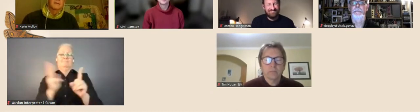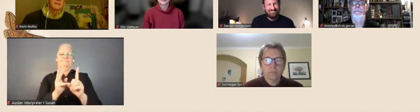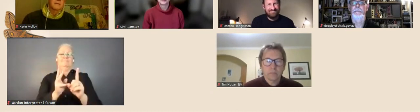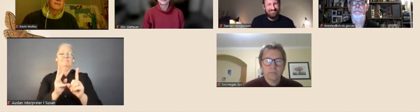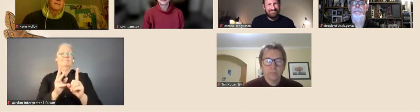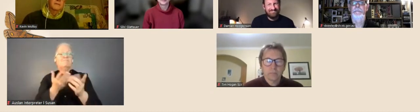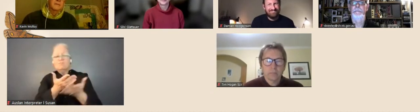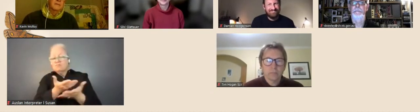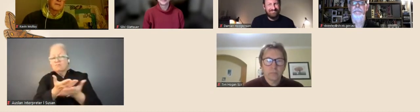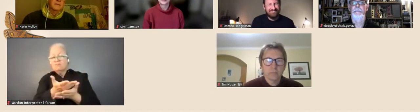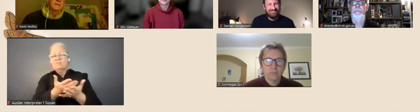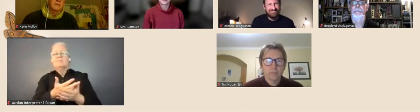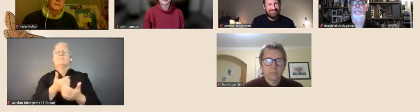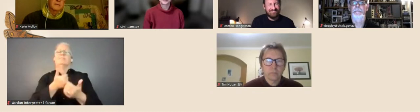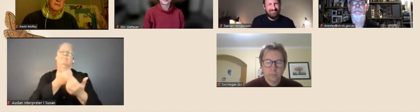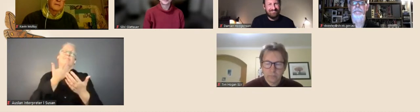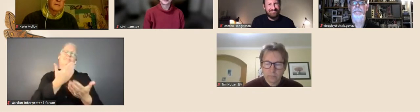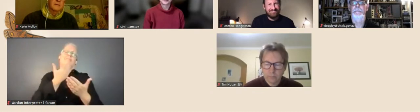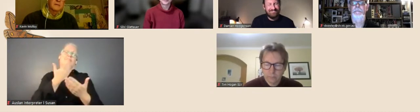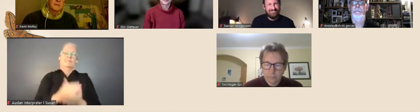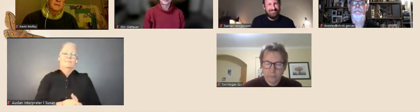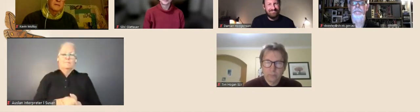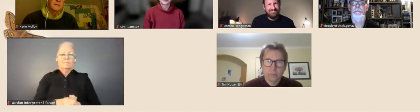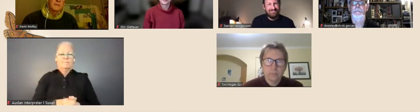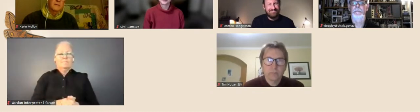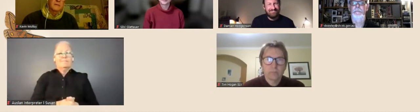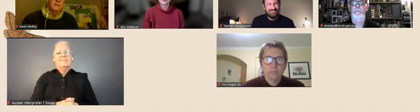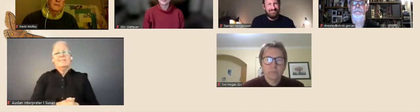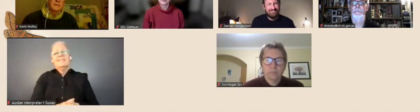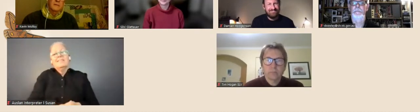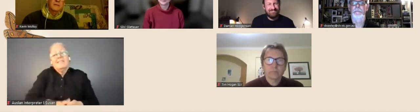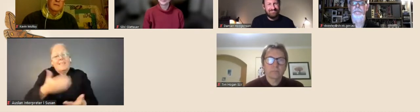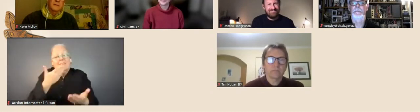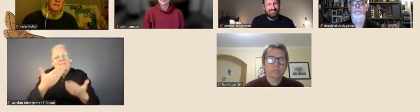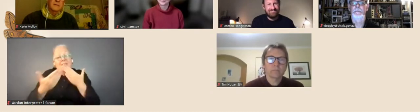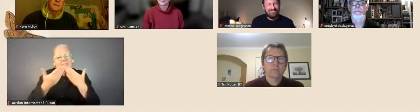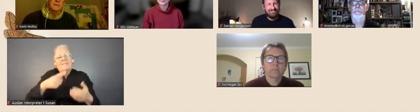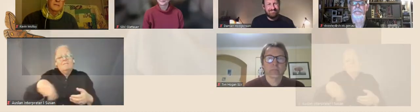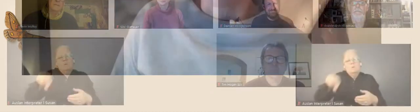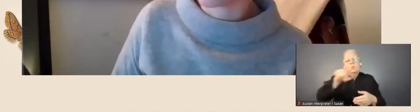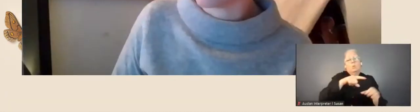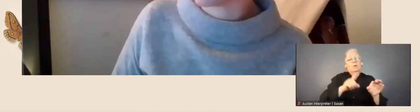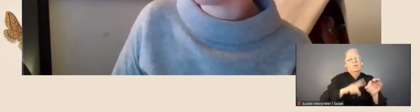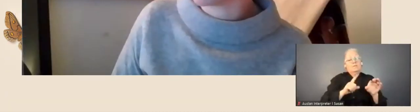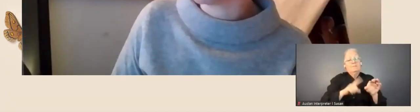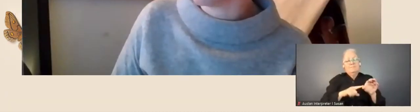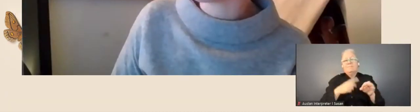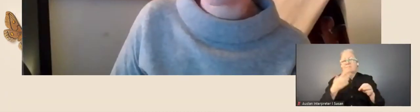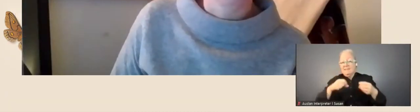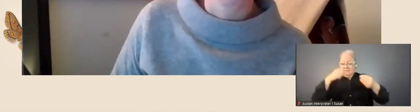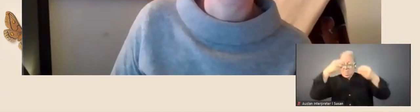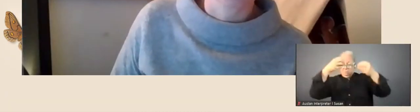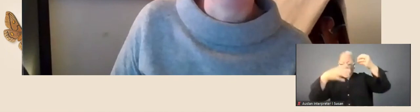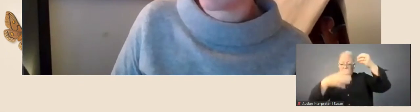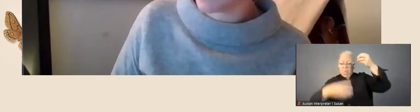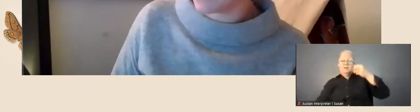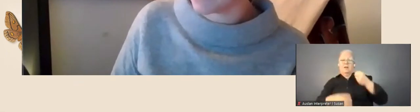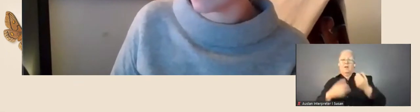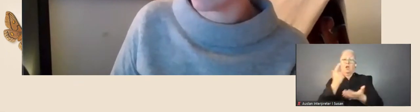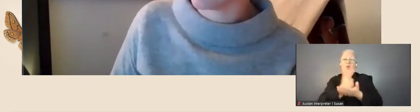Shona: Fantastic, thank you Suzie. Thank you everyone for your questions, I'm sorry there are a number of questions there have been a lot of questions which is fantastic, and there